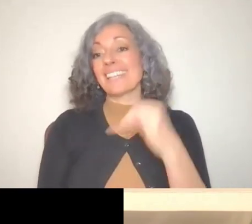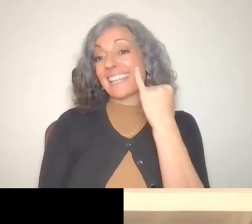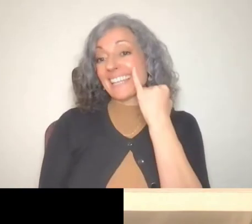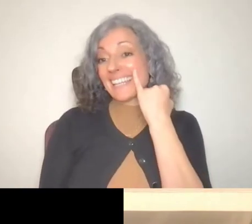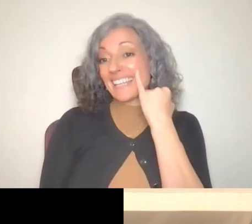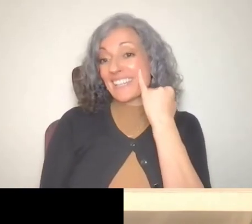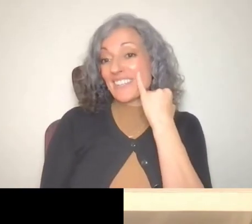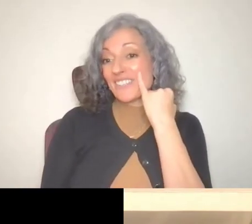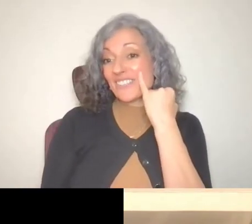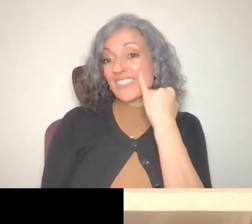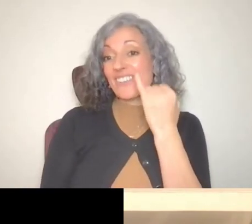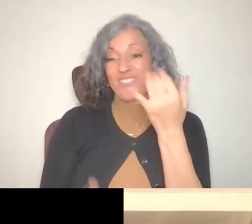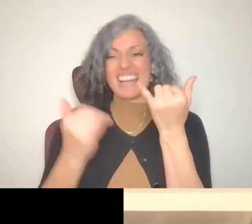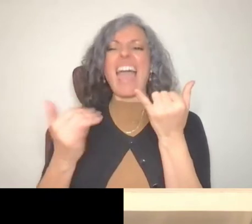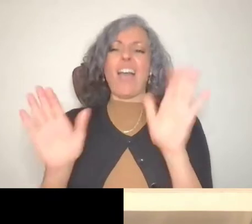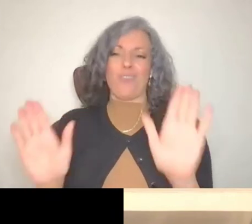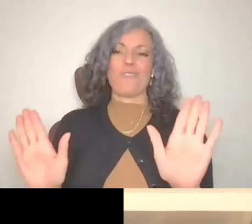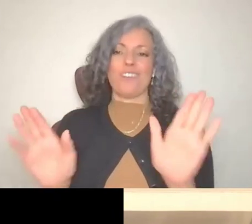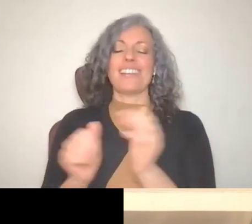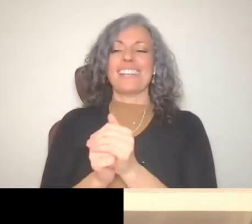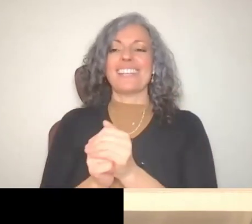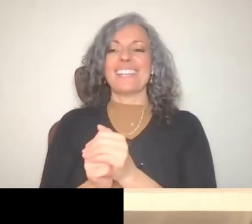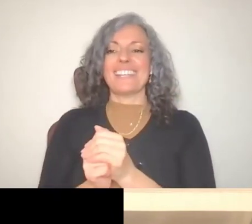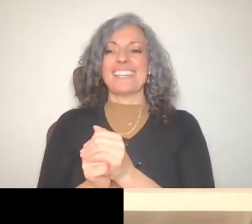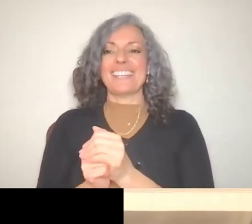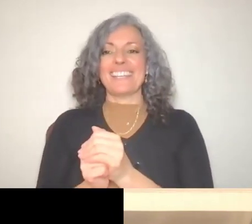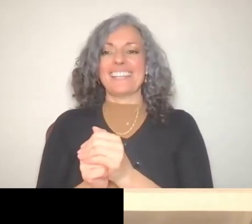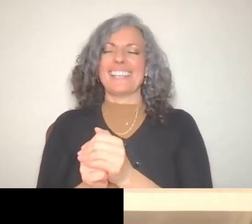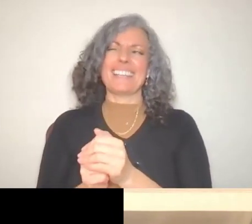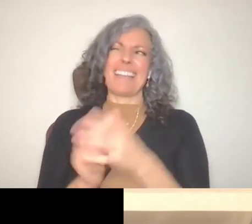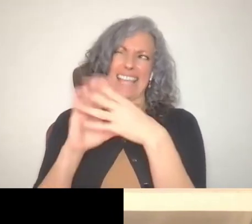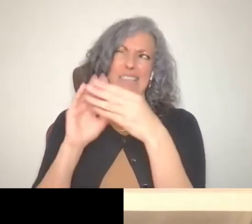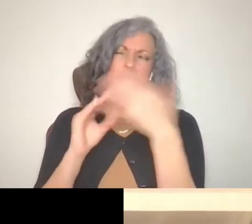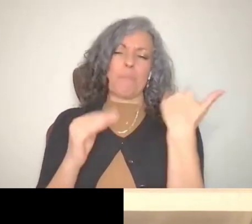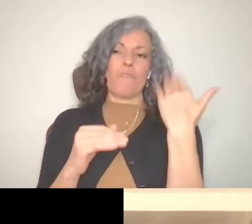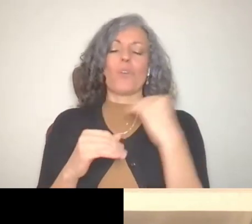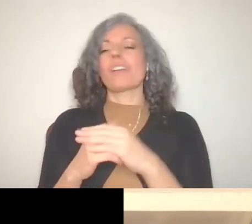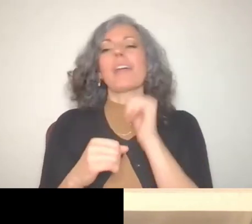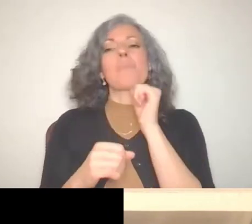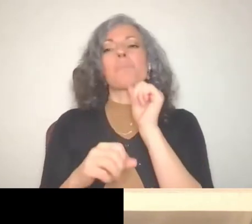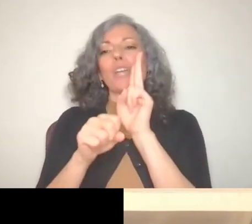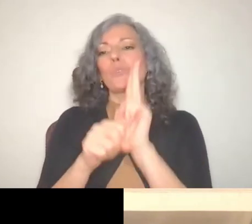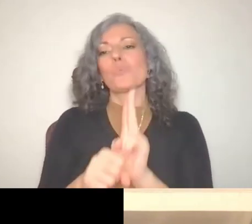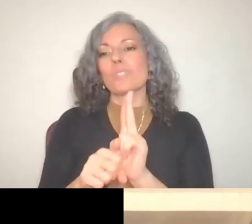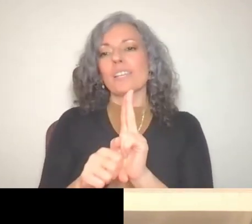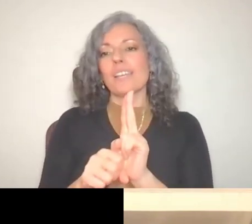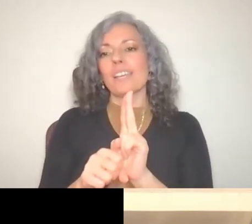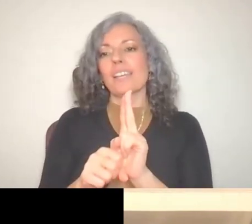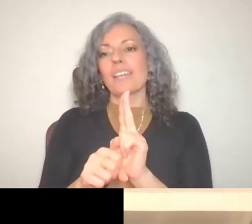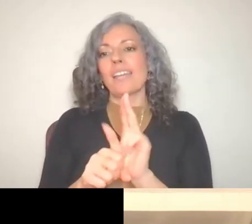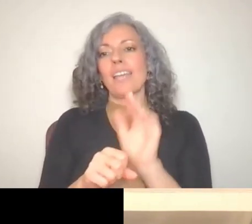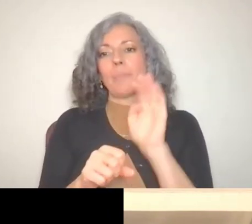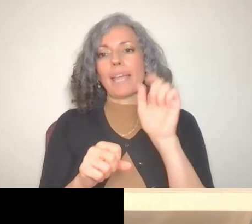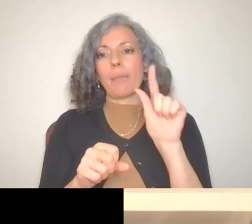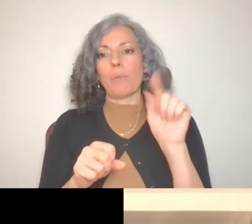right now, like I said before, I'm not using my Apple account or any purchases